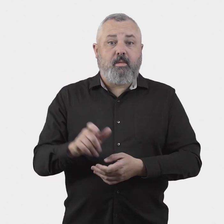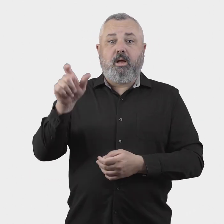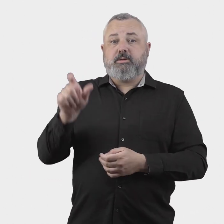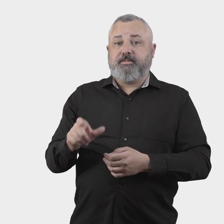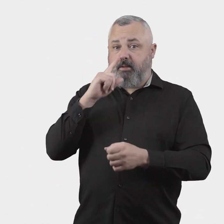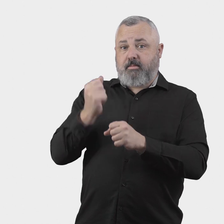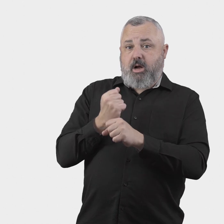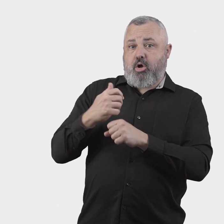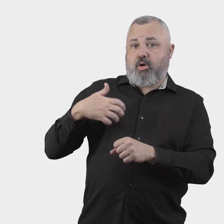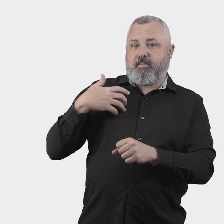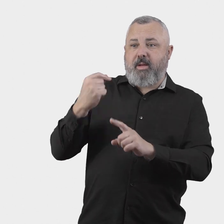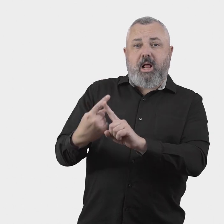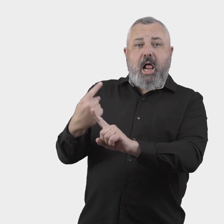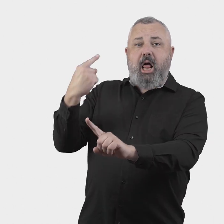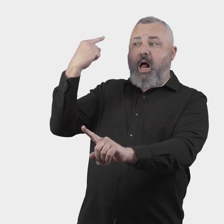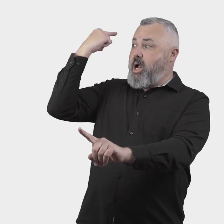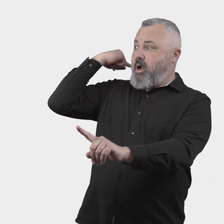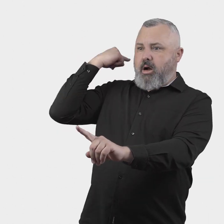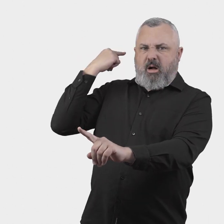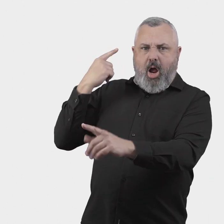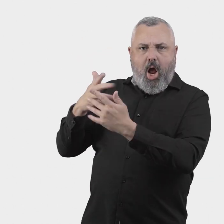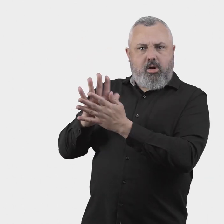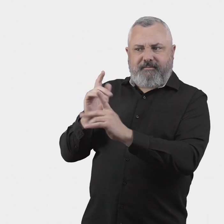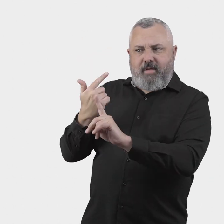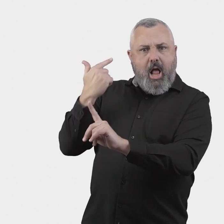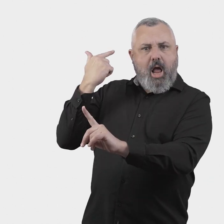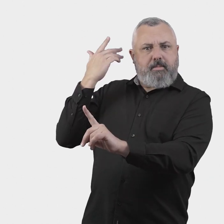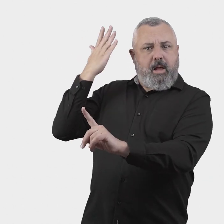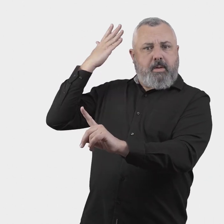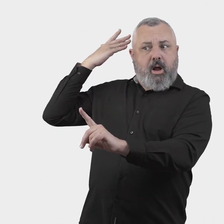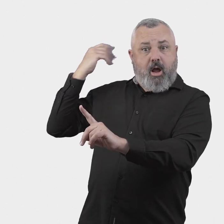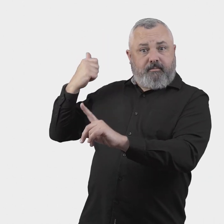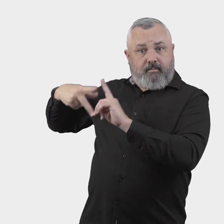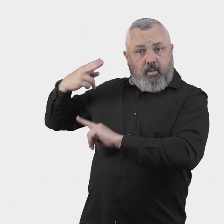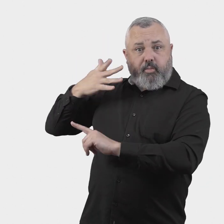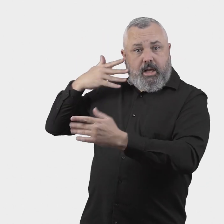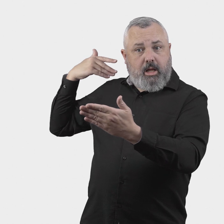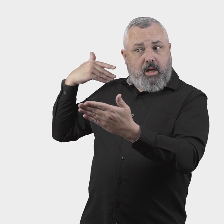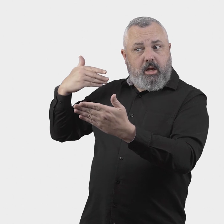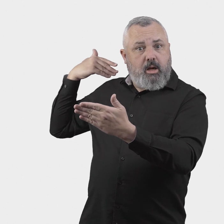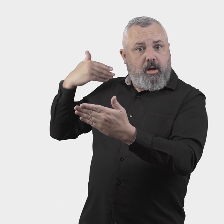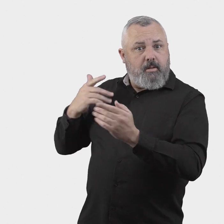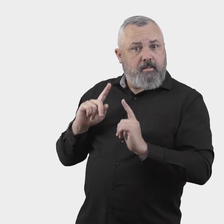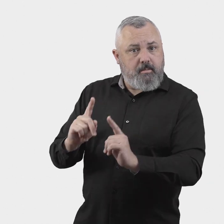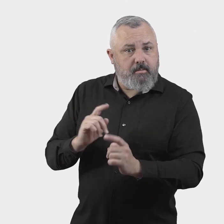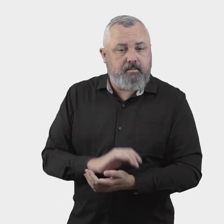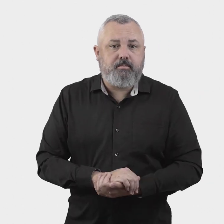18. What time limit should apply for making a complaint?